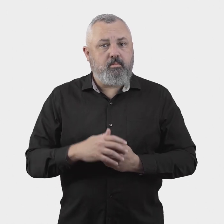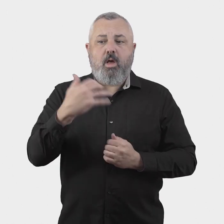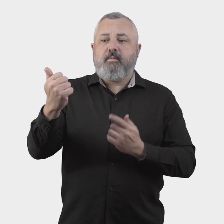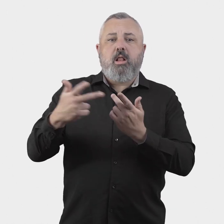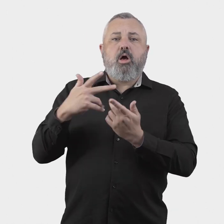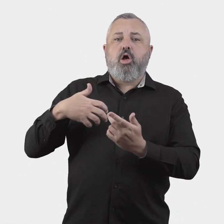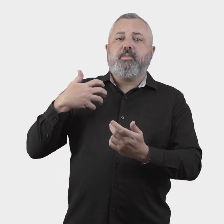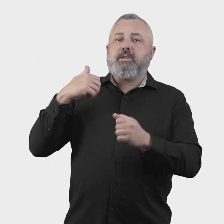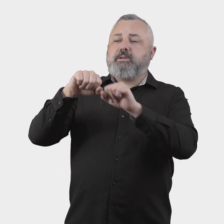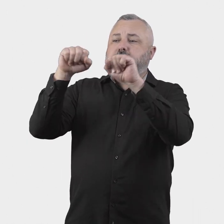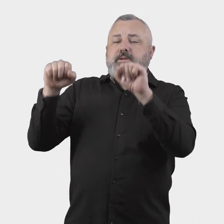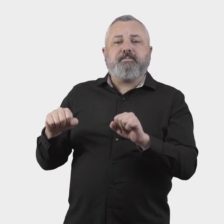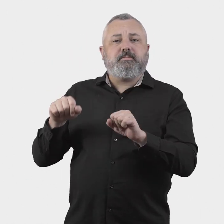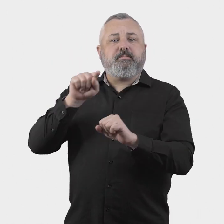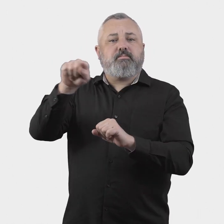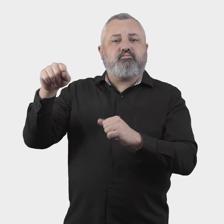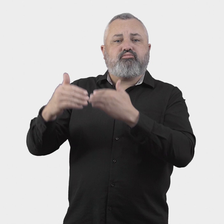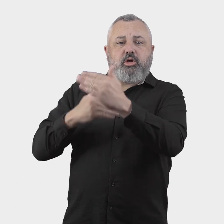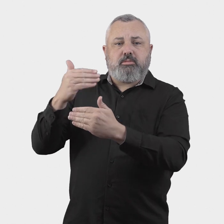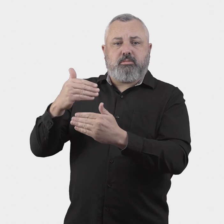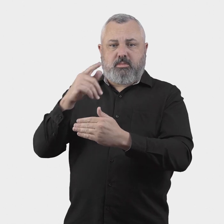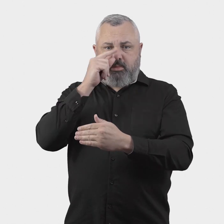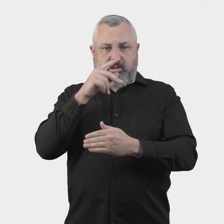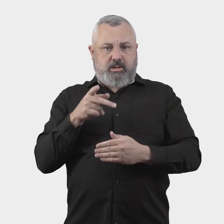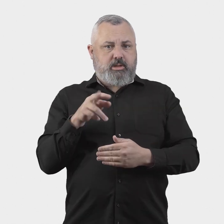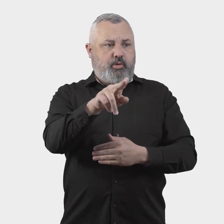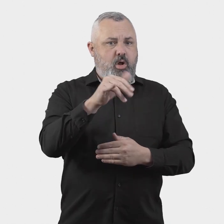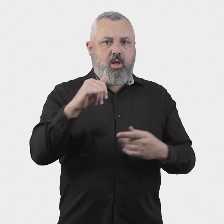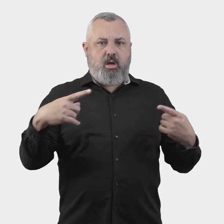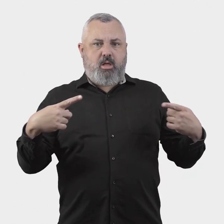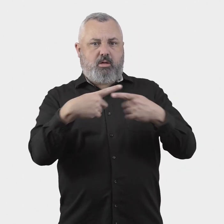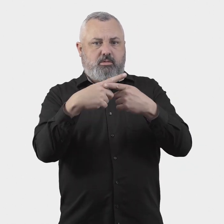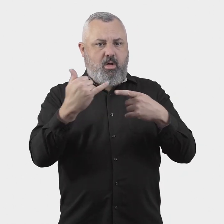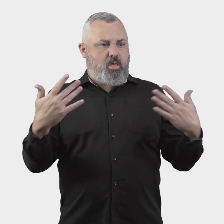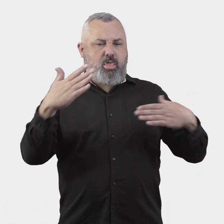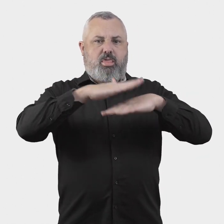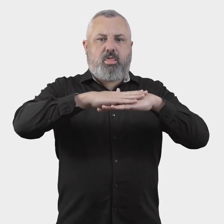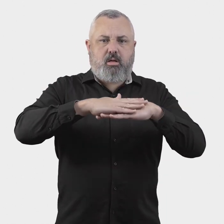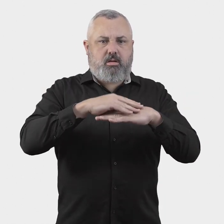13. What existing complaints schemes or processes have the potential to overlap